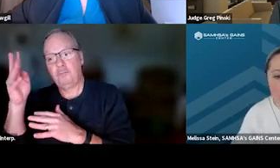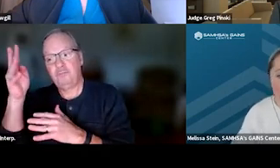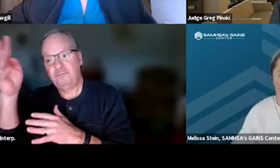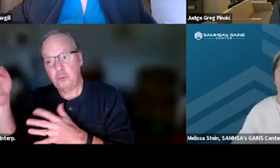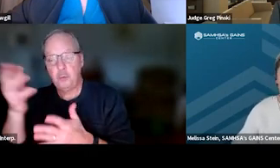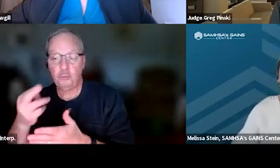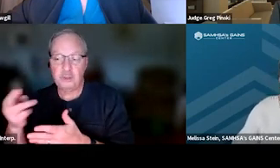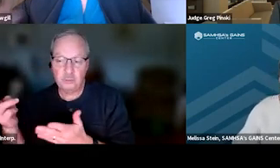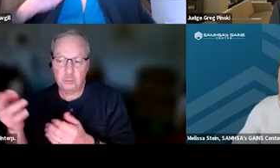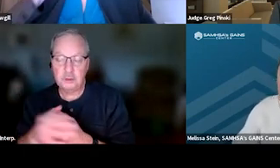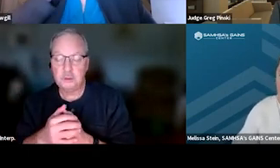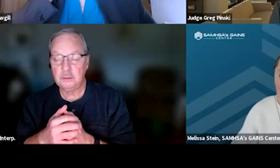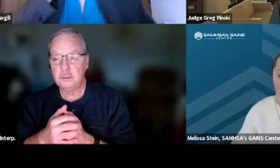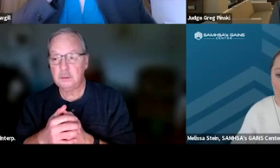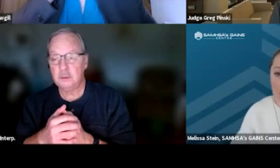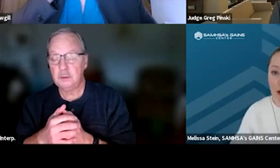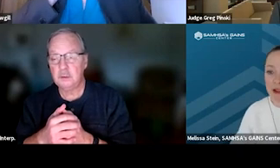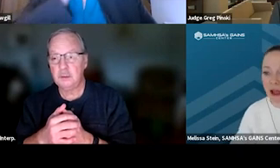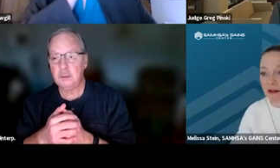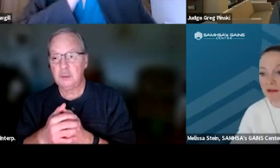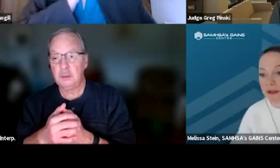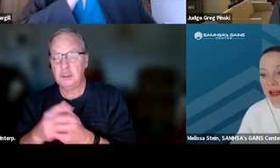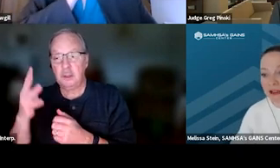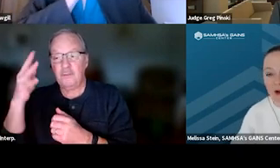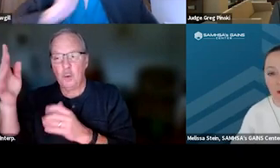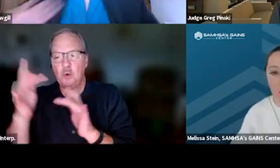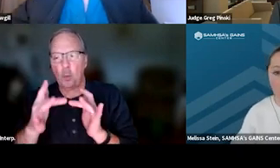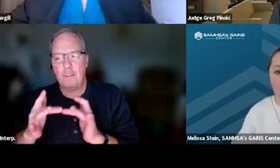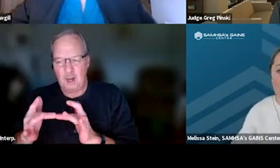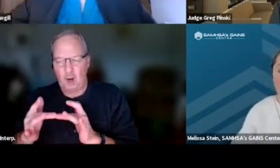or, potentially, even future webinars that the GAINS Center will work on.